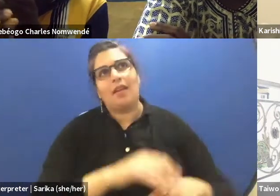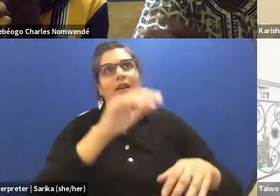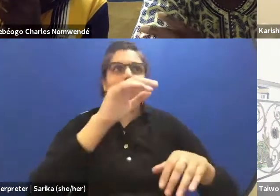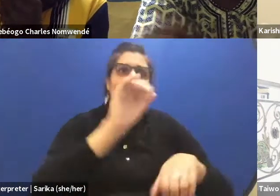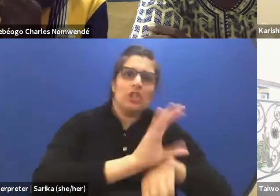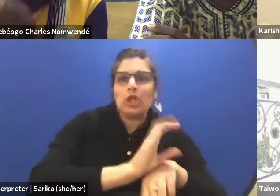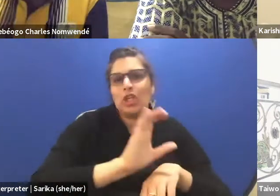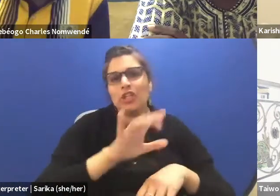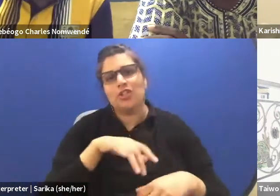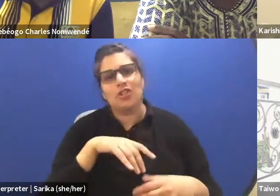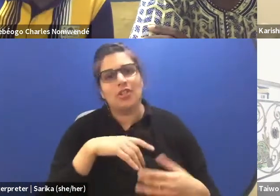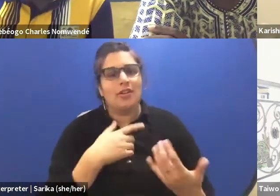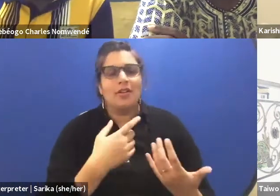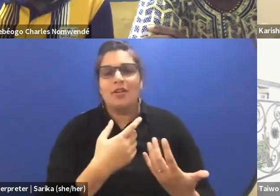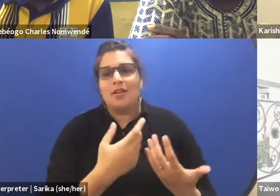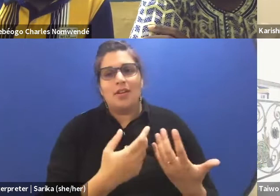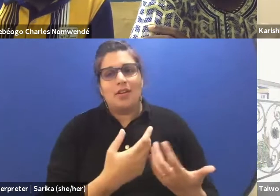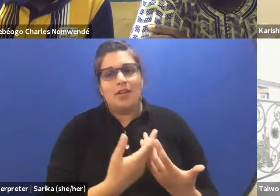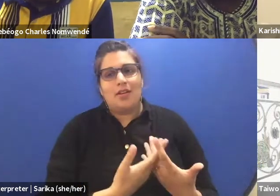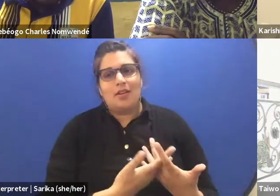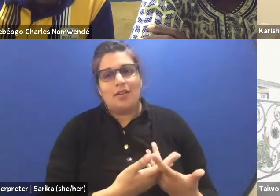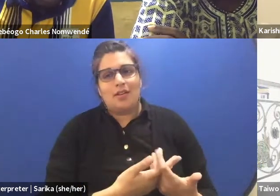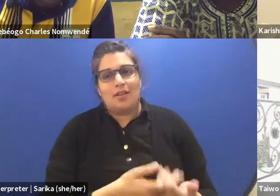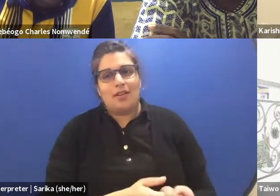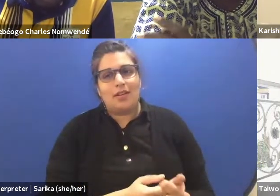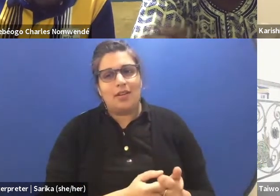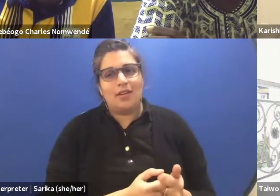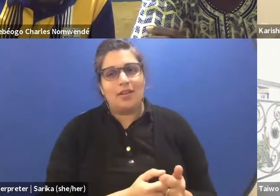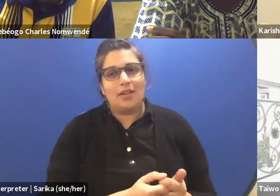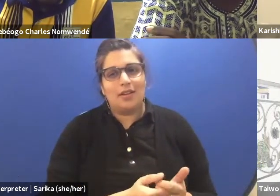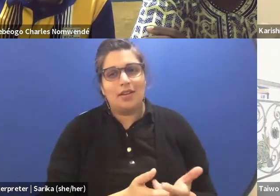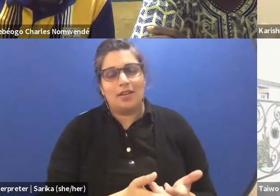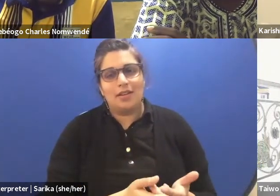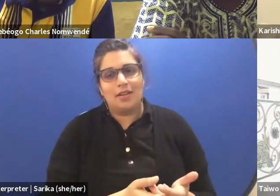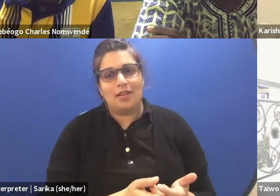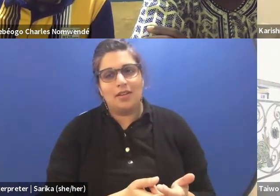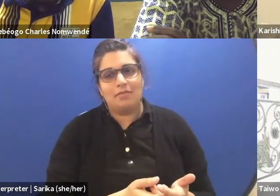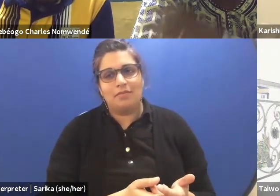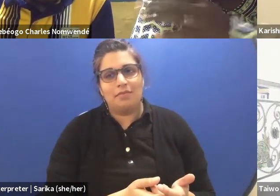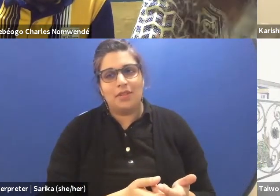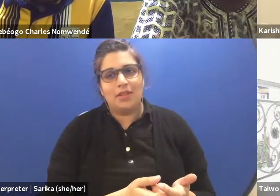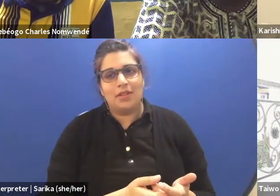And moral is for the father at home, the priest at church, and even at...